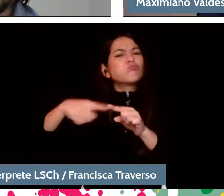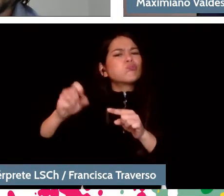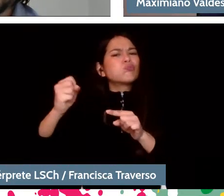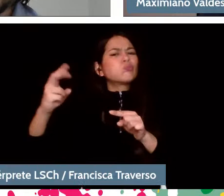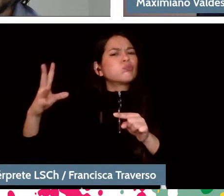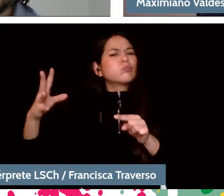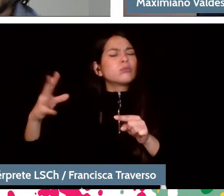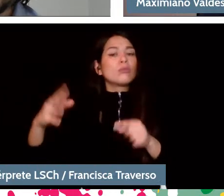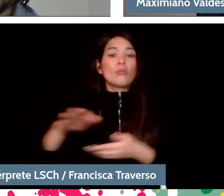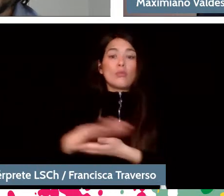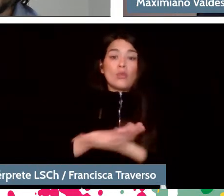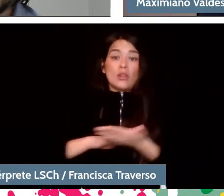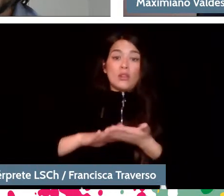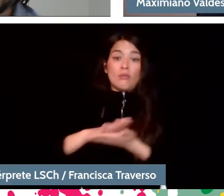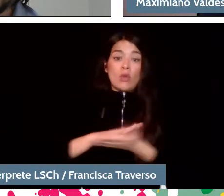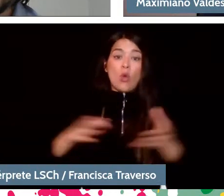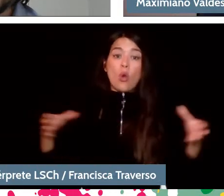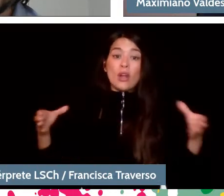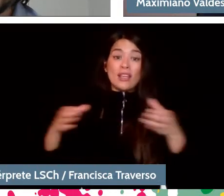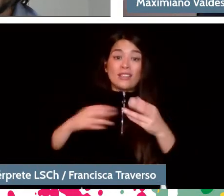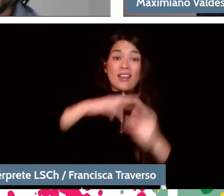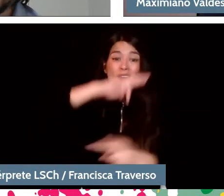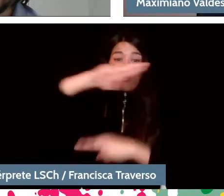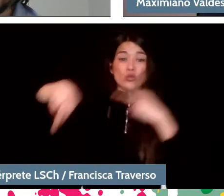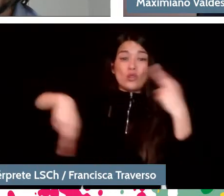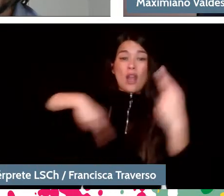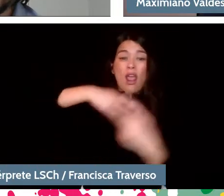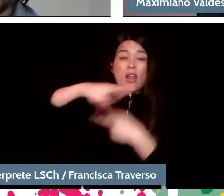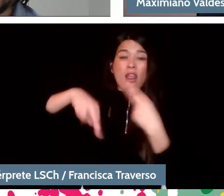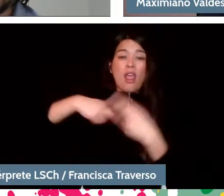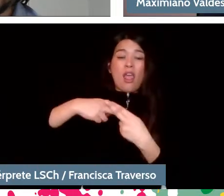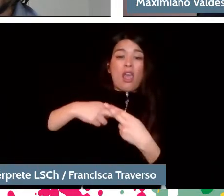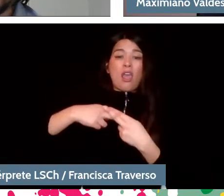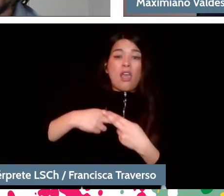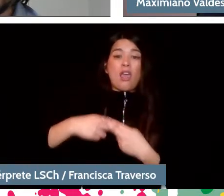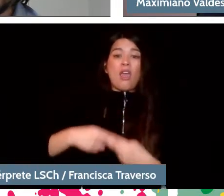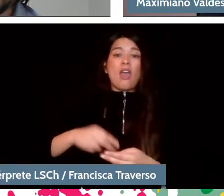Gardiner's revolutionary orchestra tune to 438, 439.